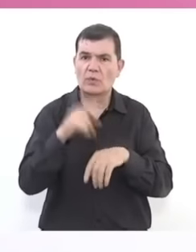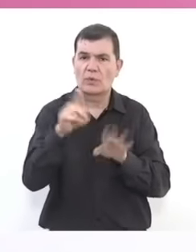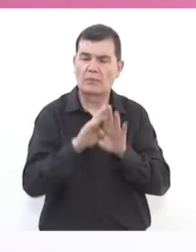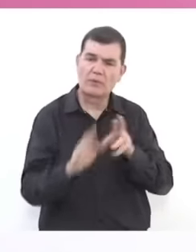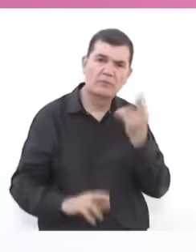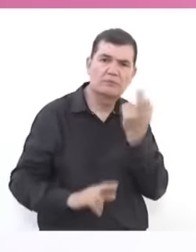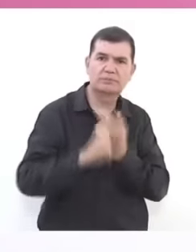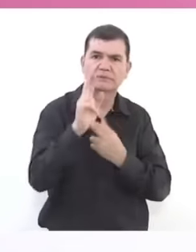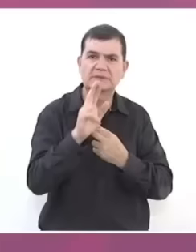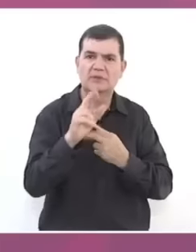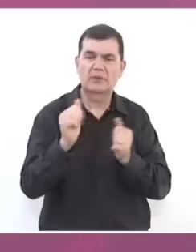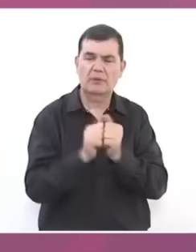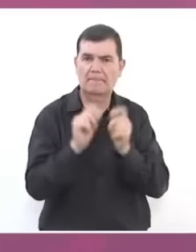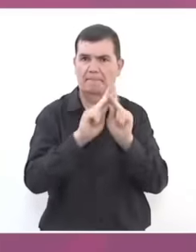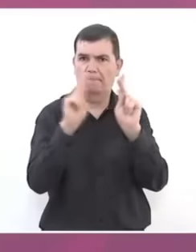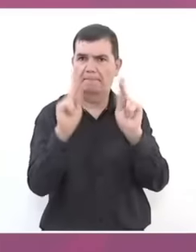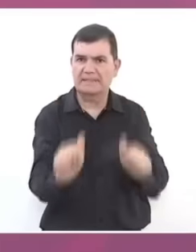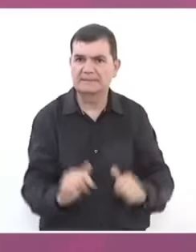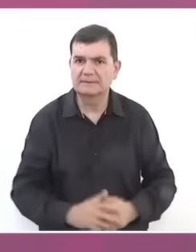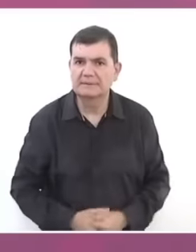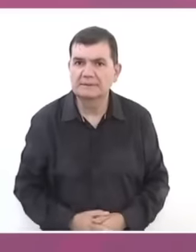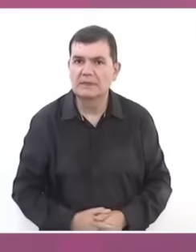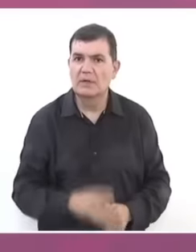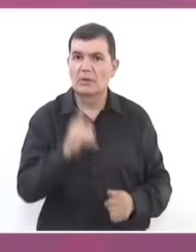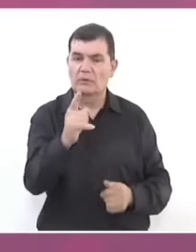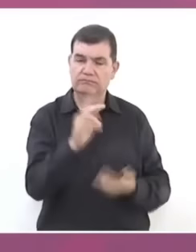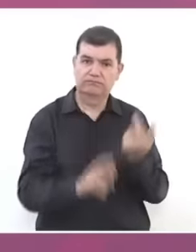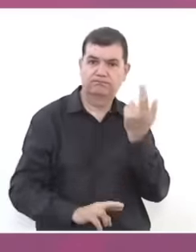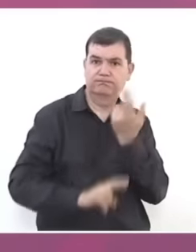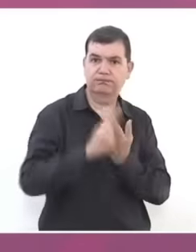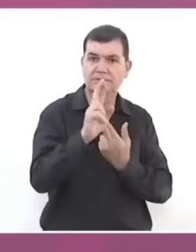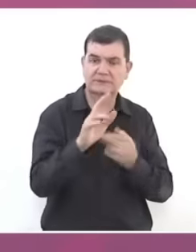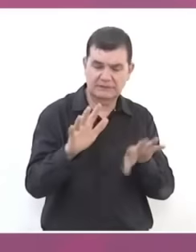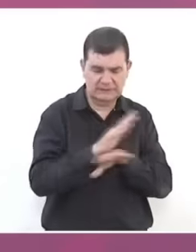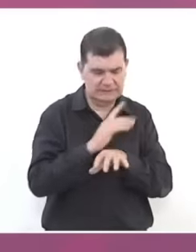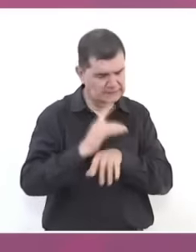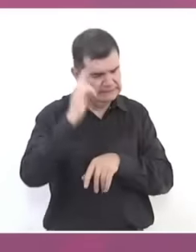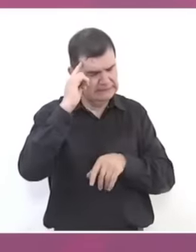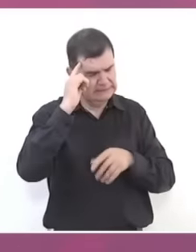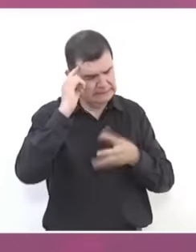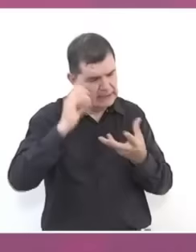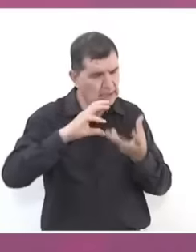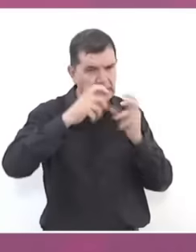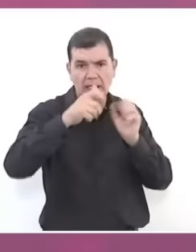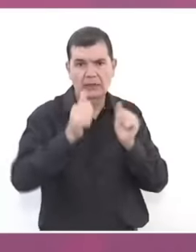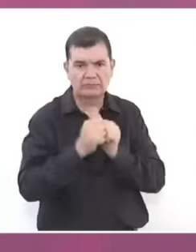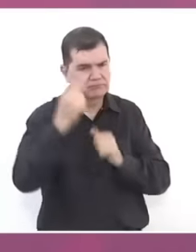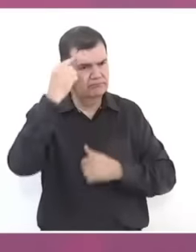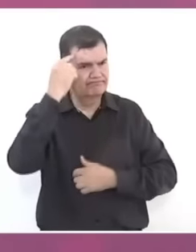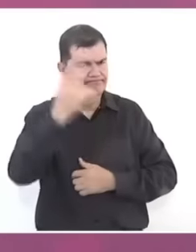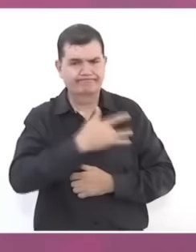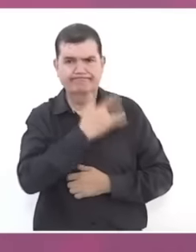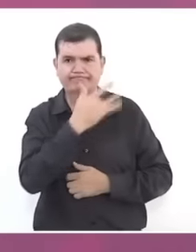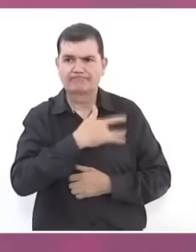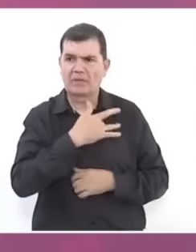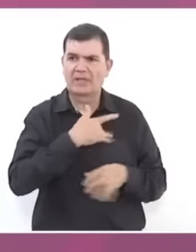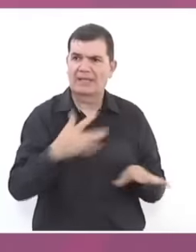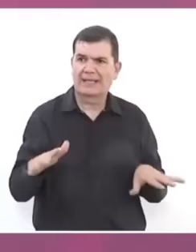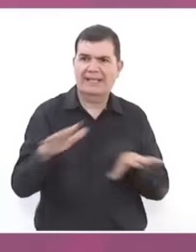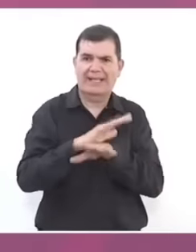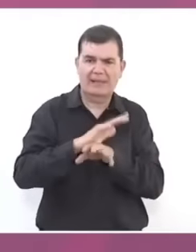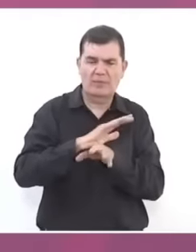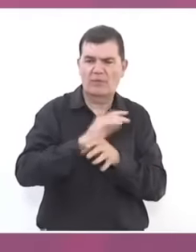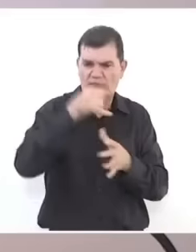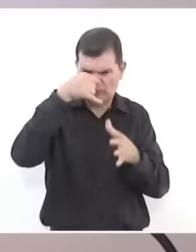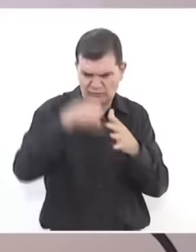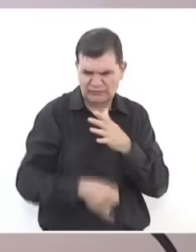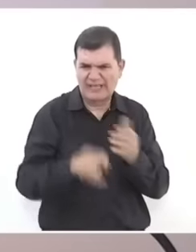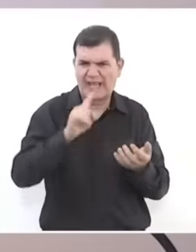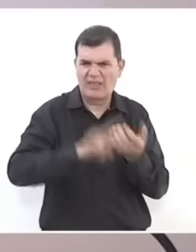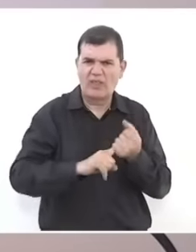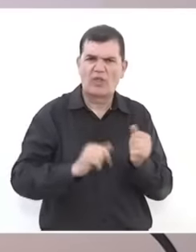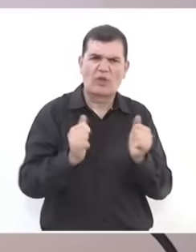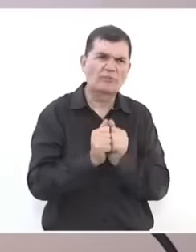peaceful Revolution, a revolution of consciences but also a profound change in the political life of